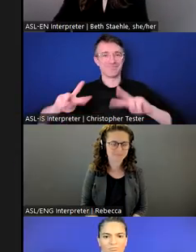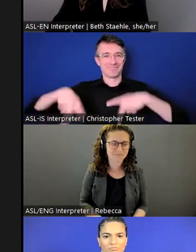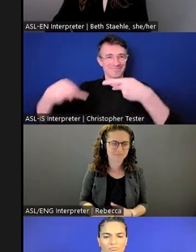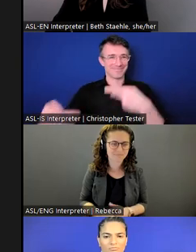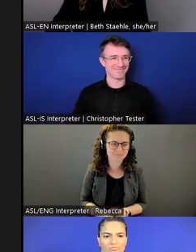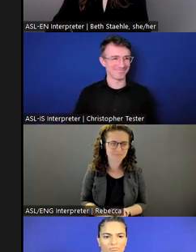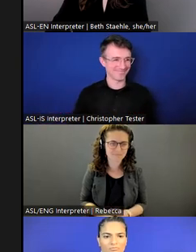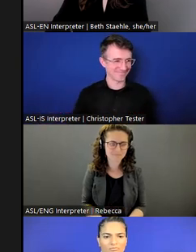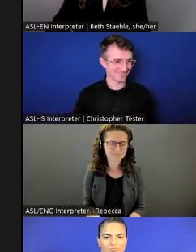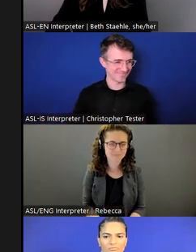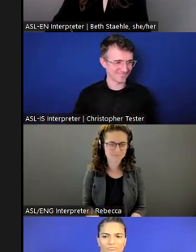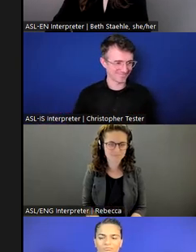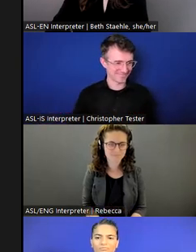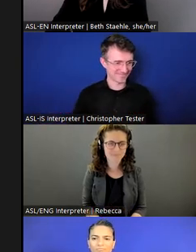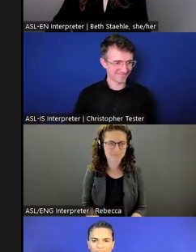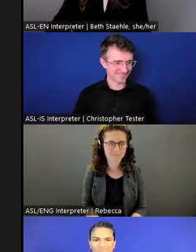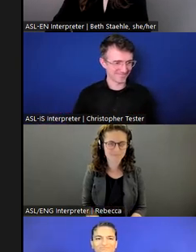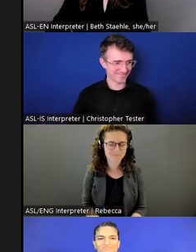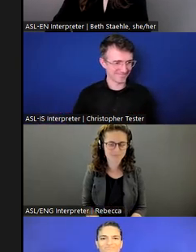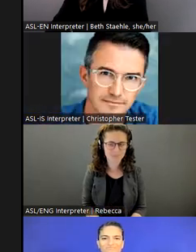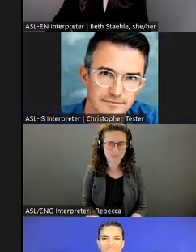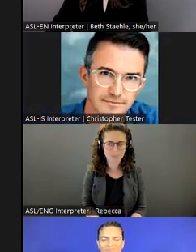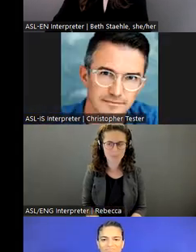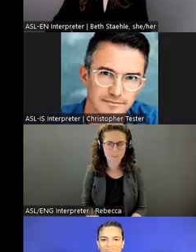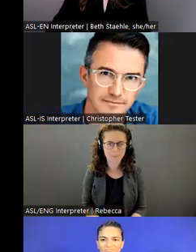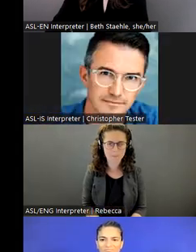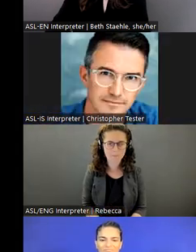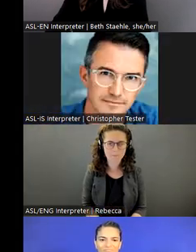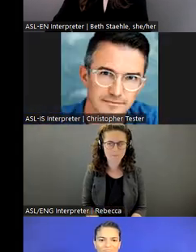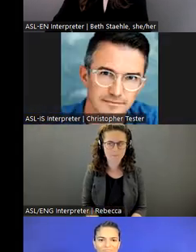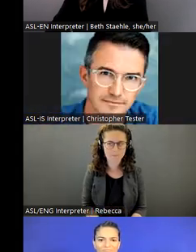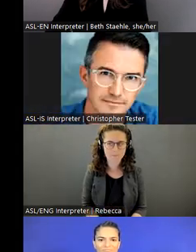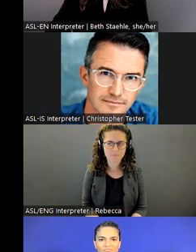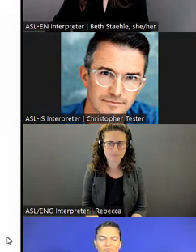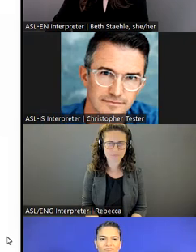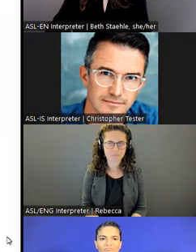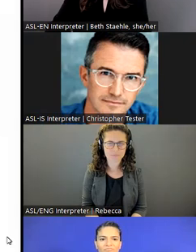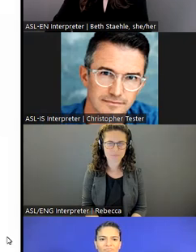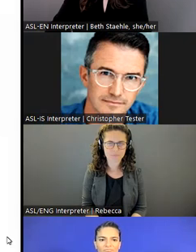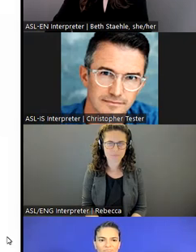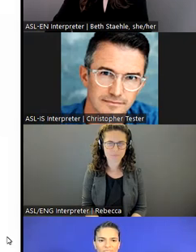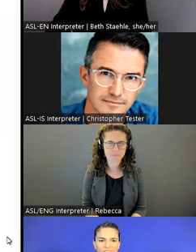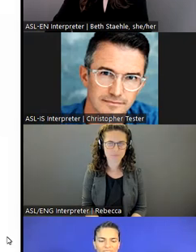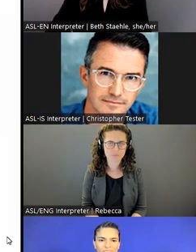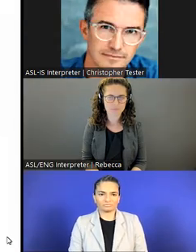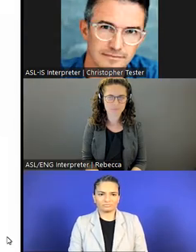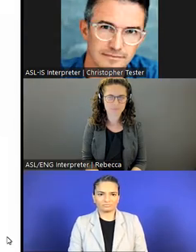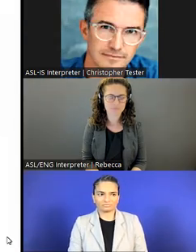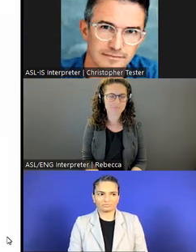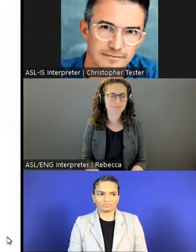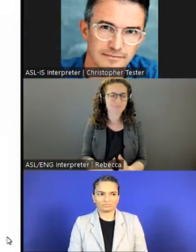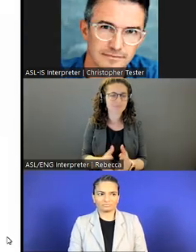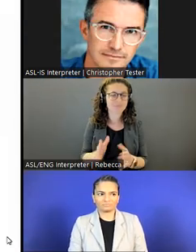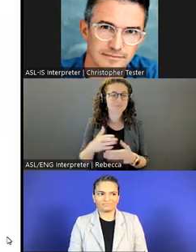Now we'd like to work Syed.